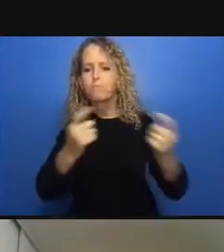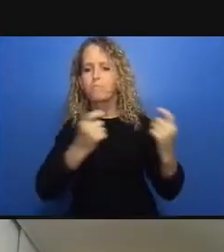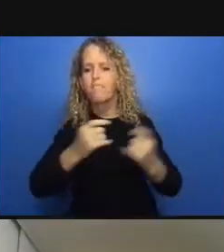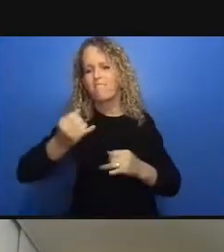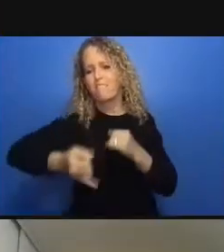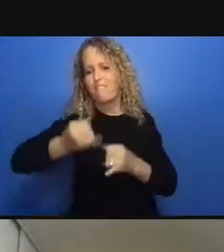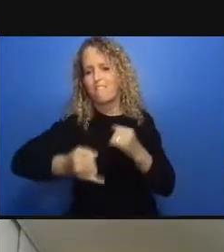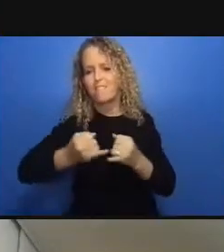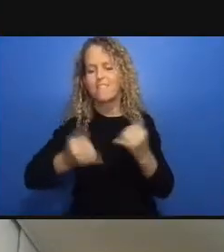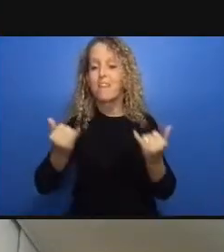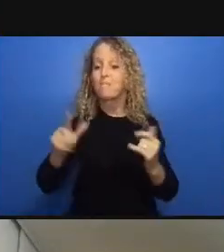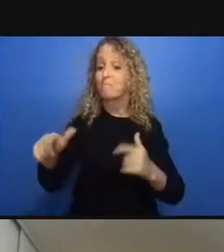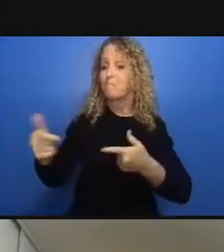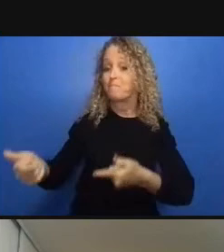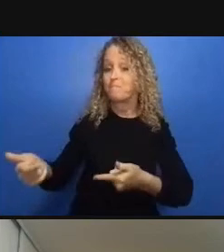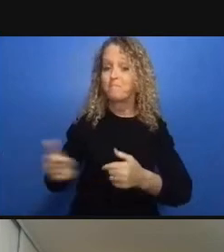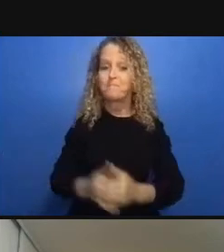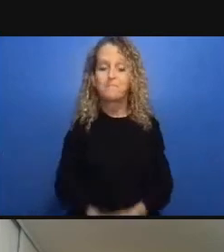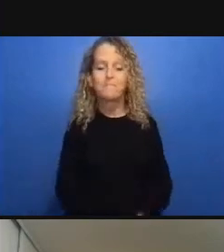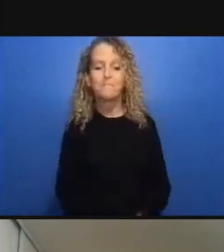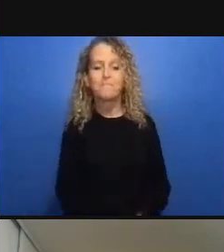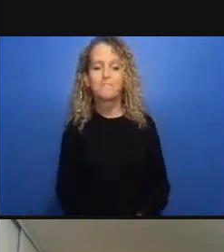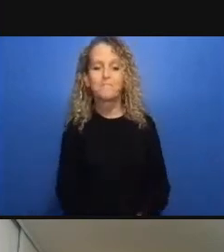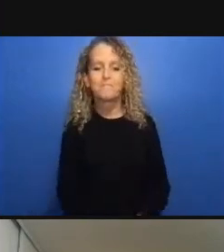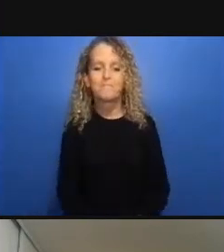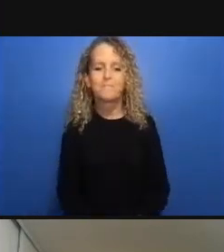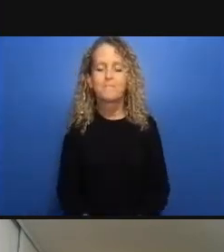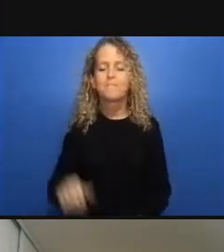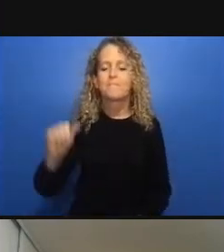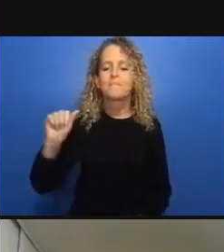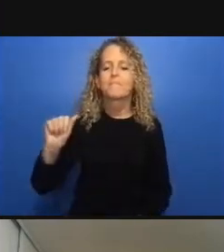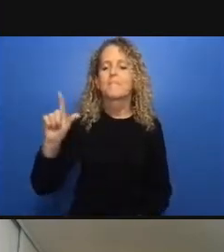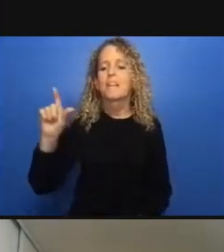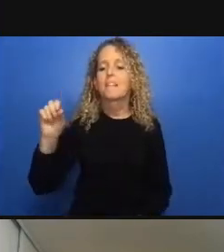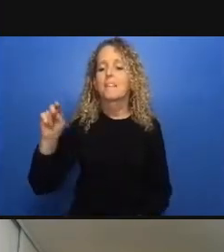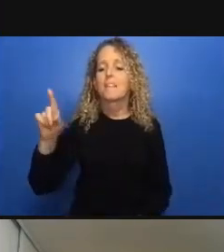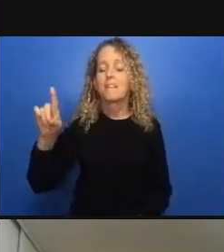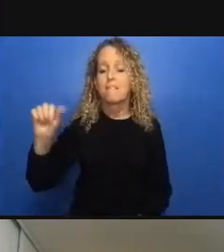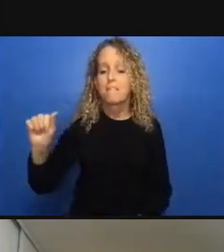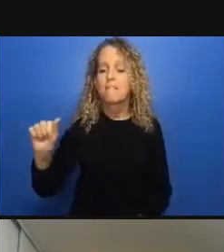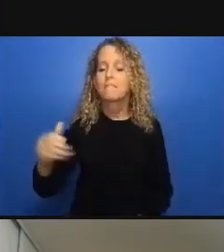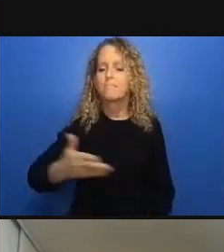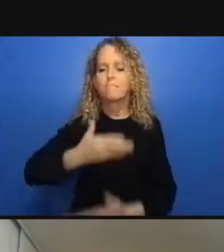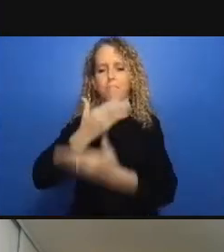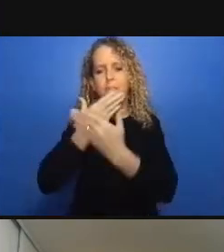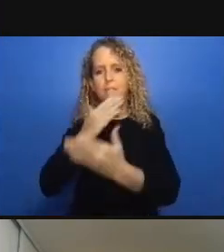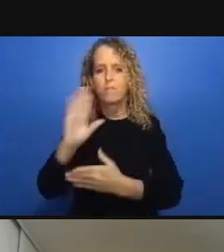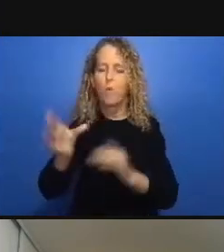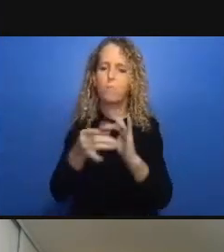wake of a global explosion of mass resistance with black and indigenous lives matter resistance to